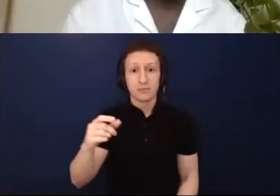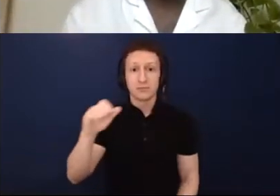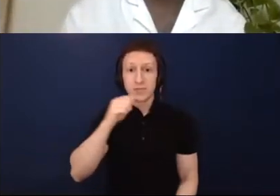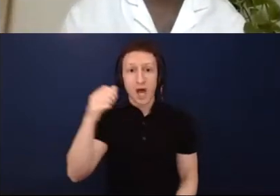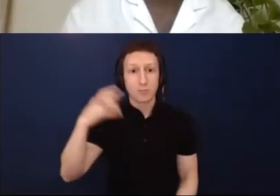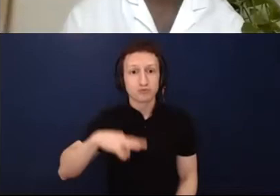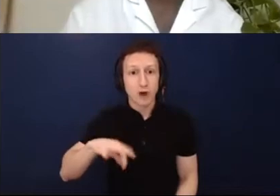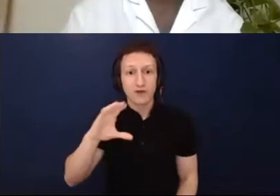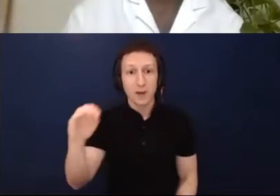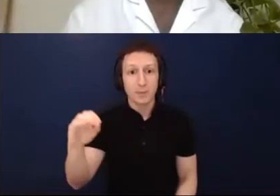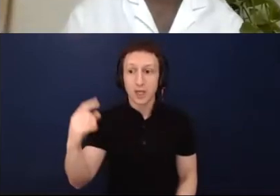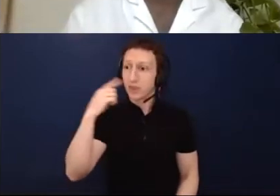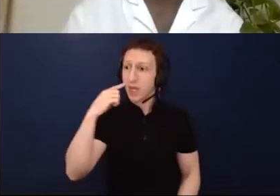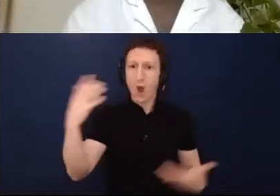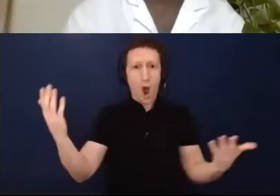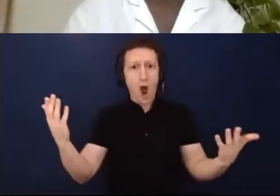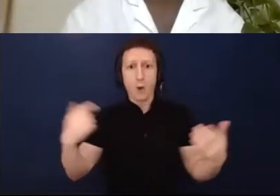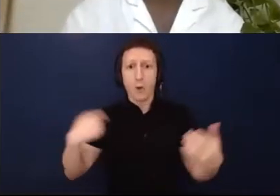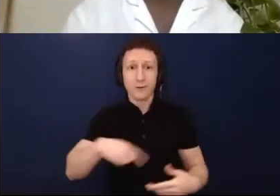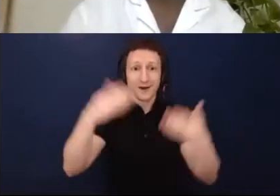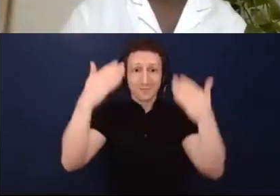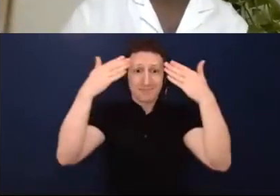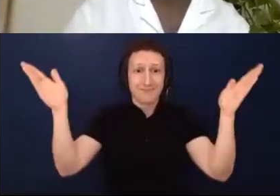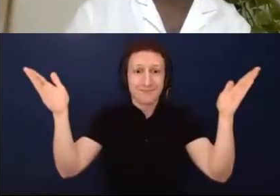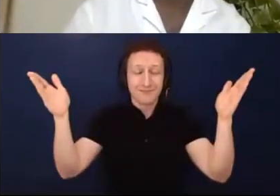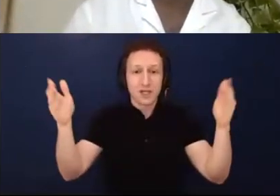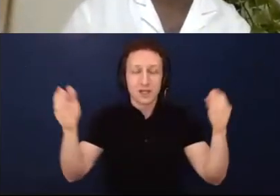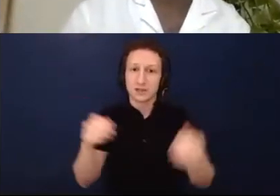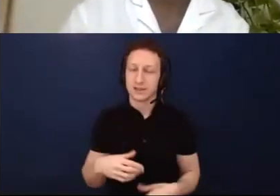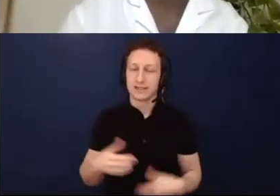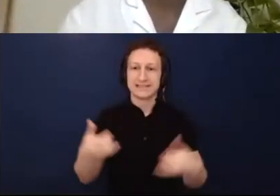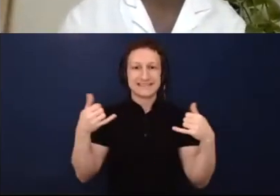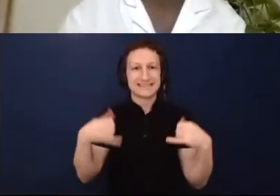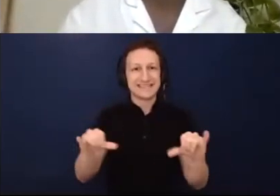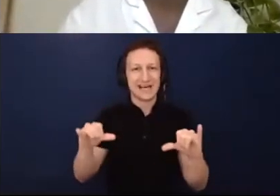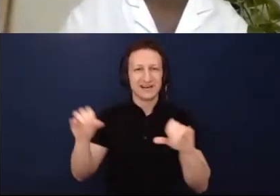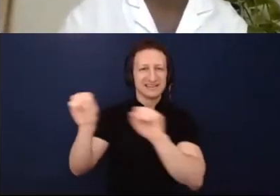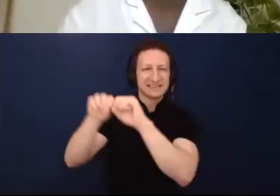really assess how tied to capitalism we really are.